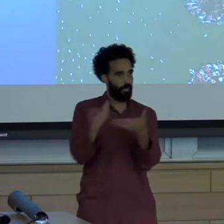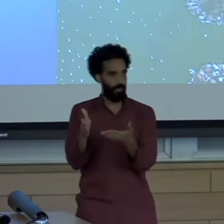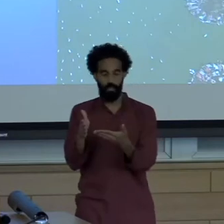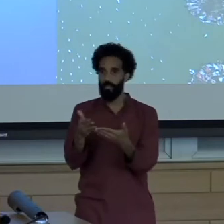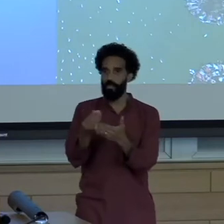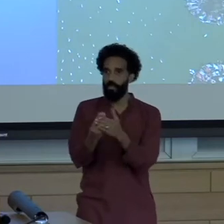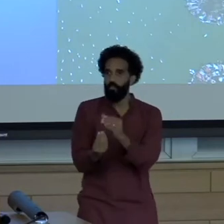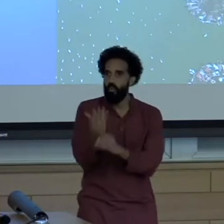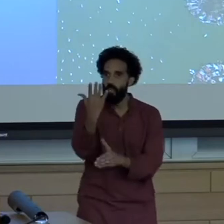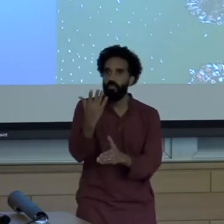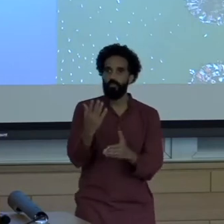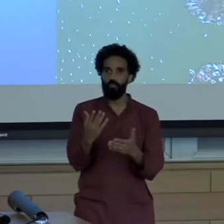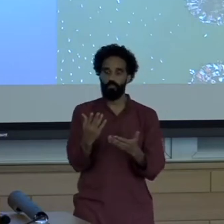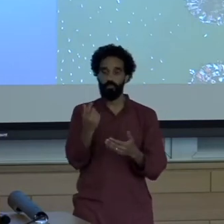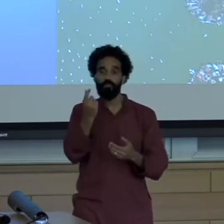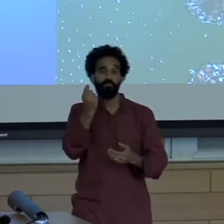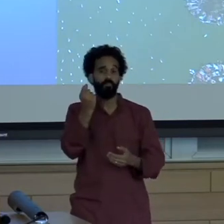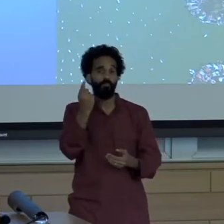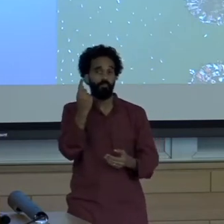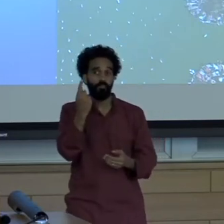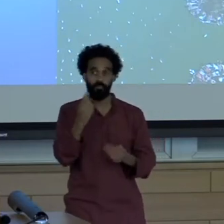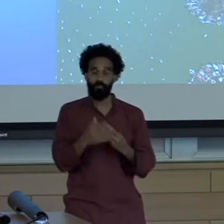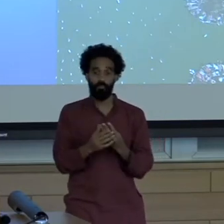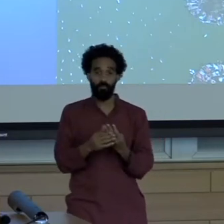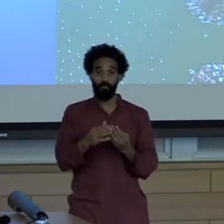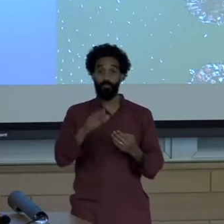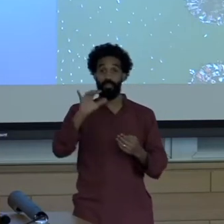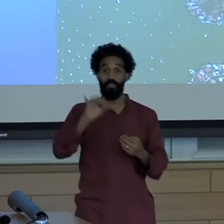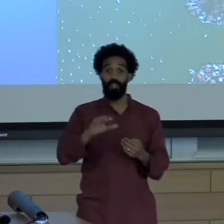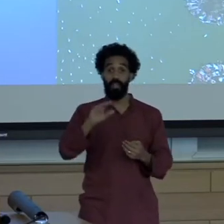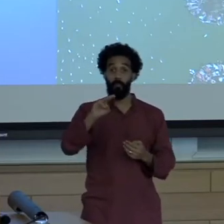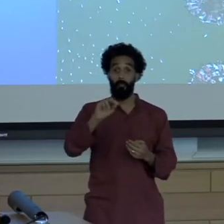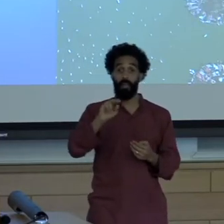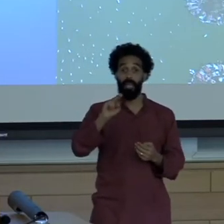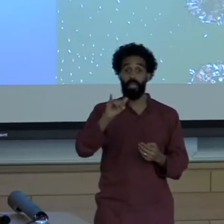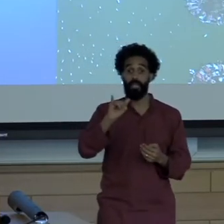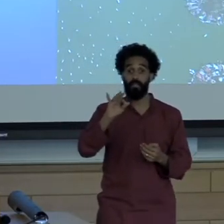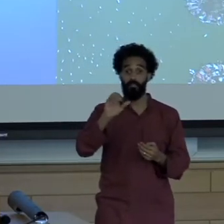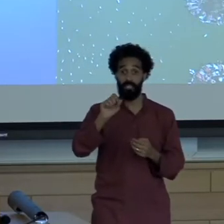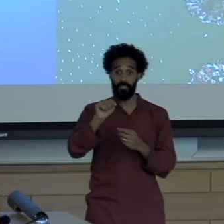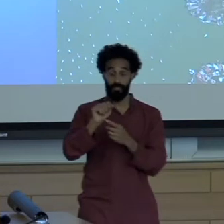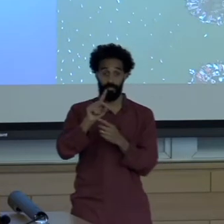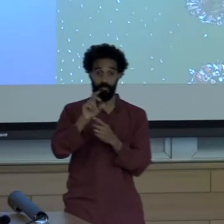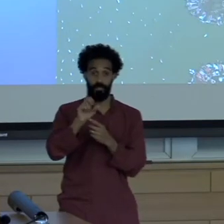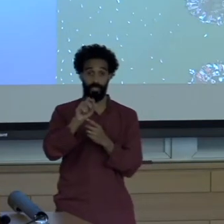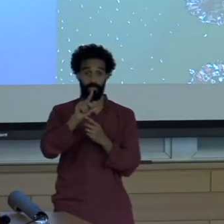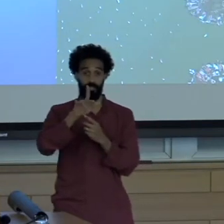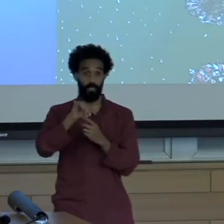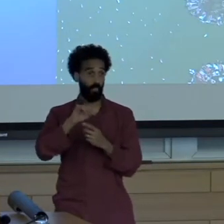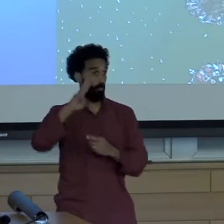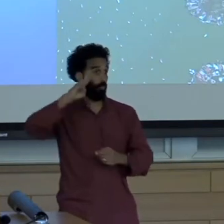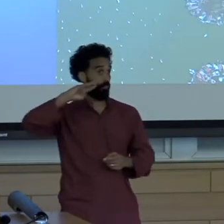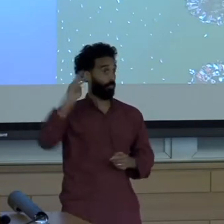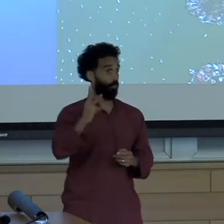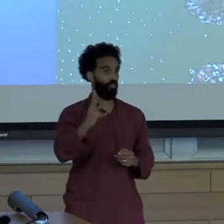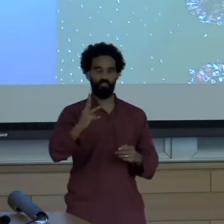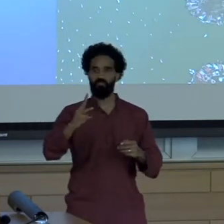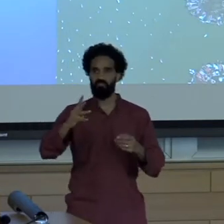The myth of manifest destiny is alive and well in South Florida and I would argue throughout the world